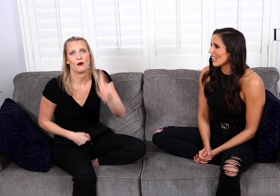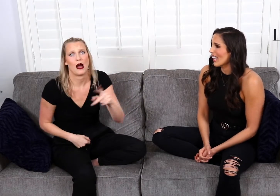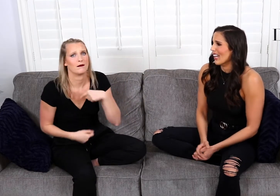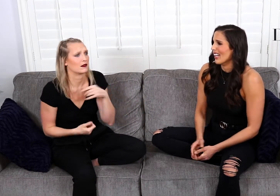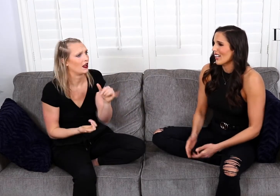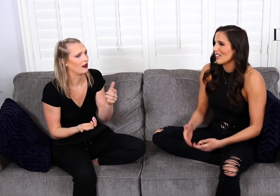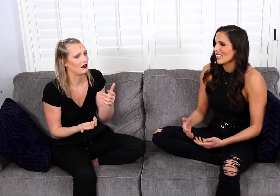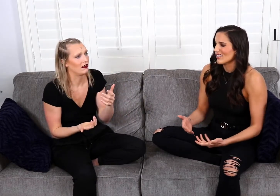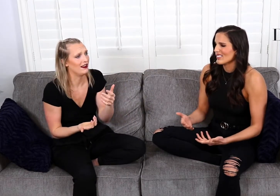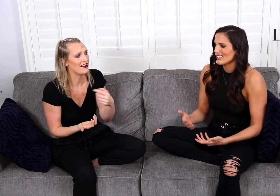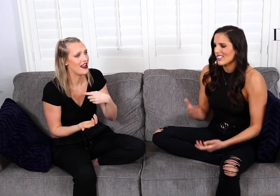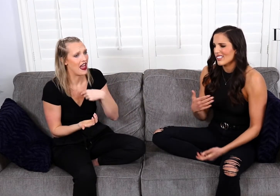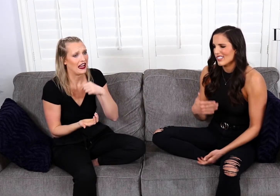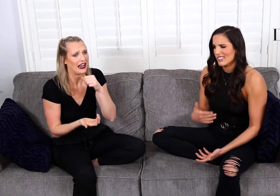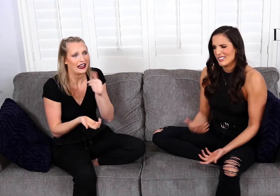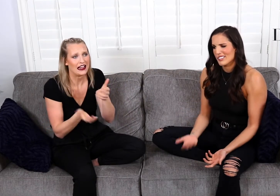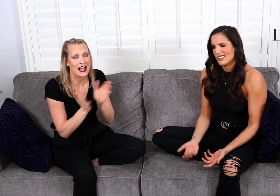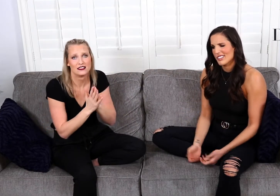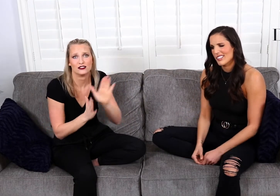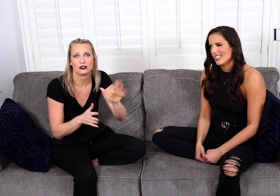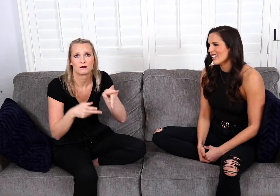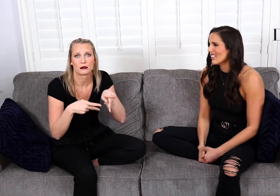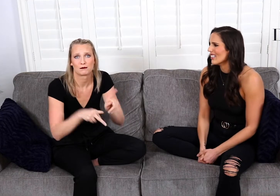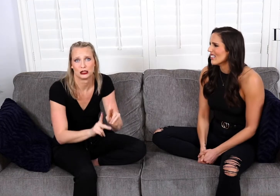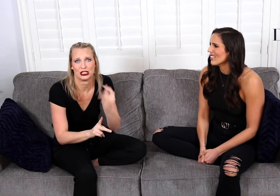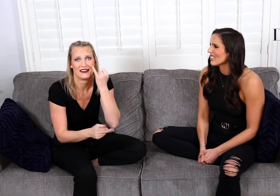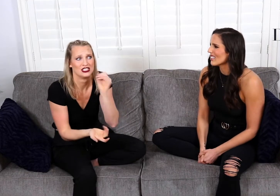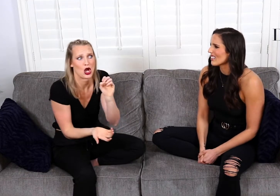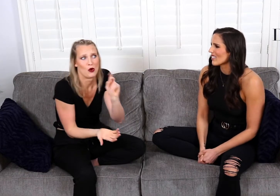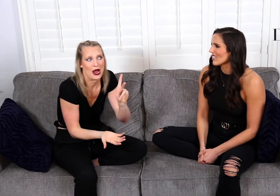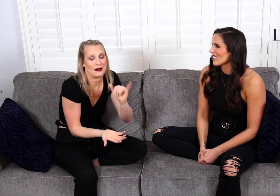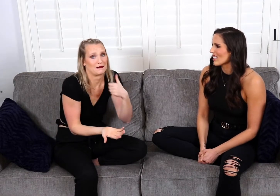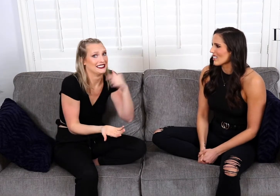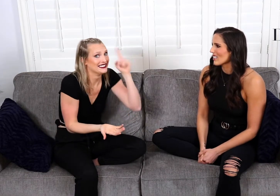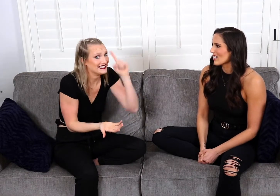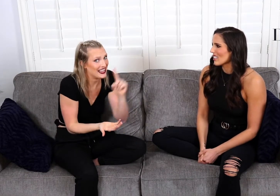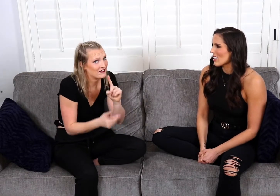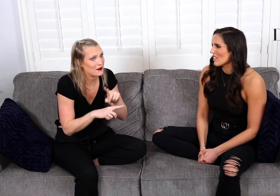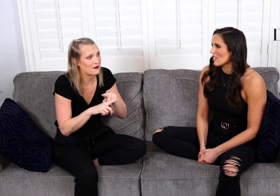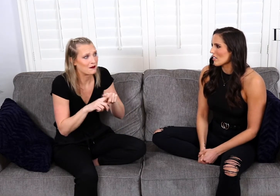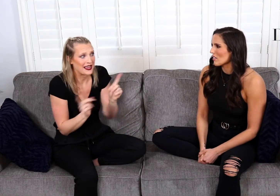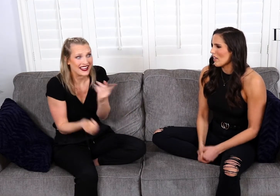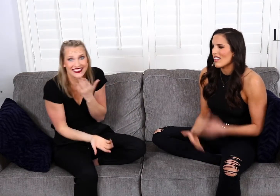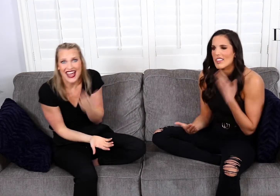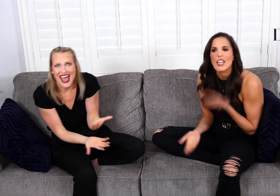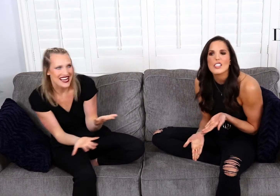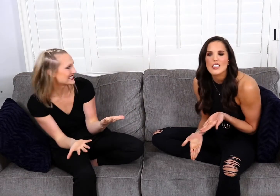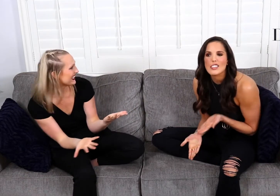and I'm like, “Well, I didn't ask for your permission if it was okay or not that I was Deaf. But thanks I guess?”